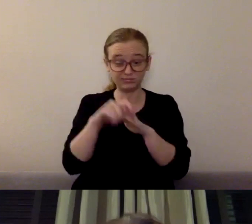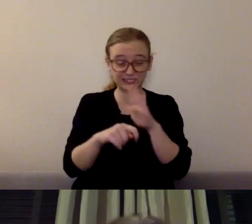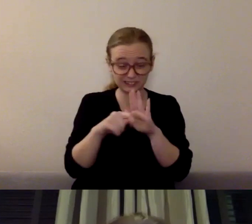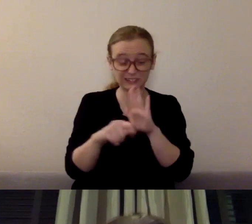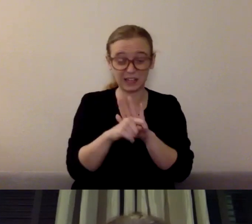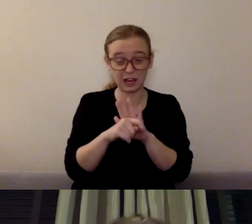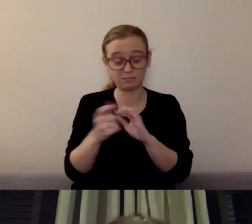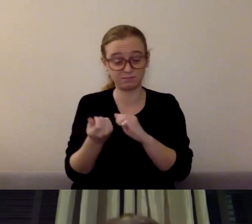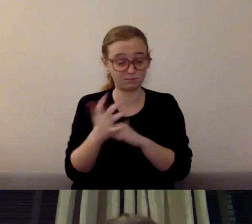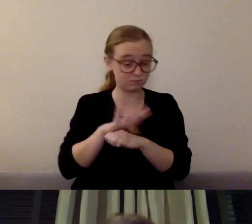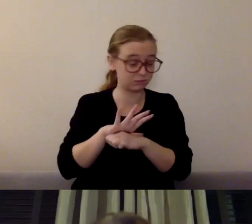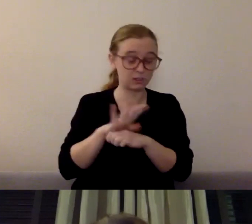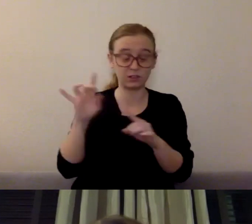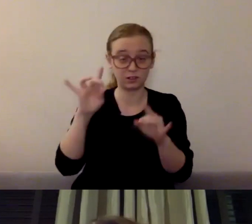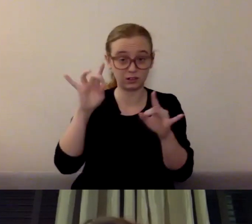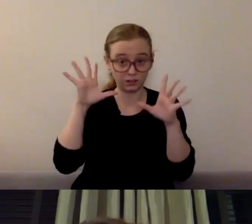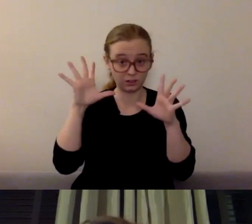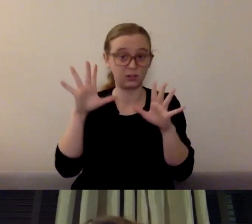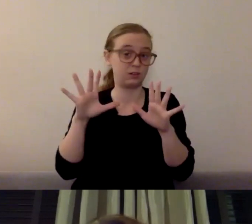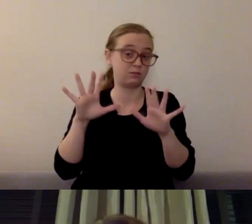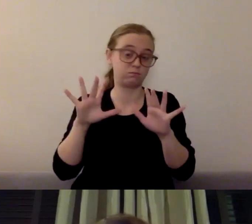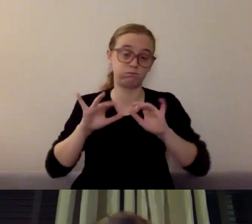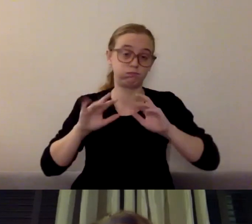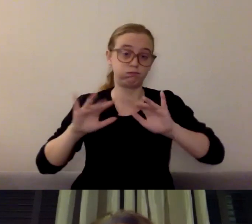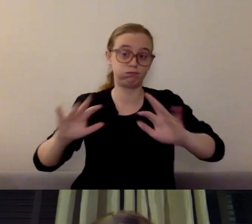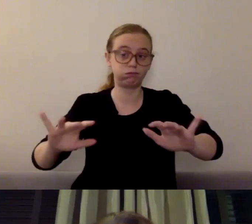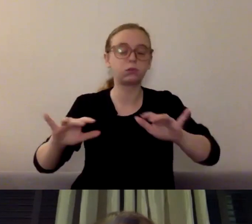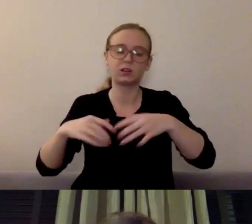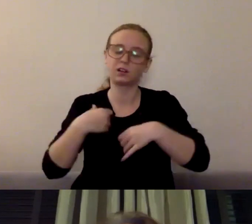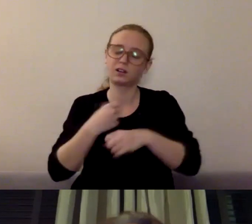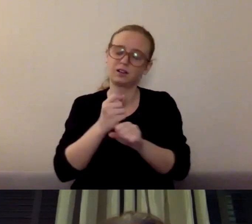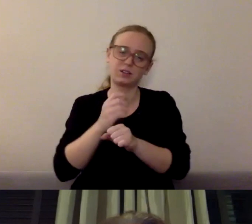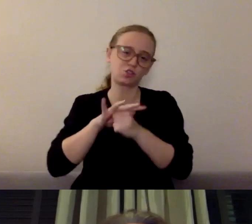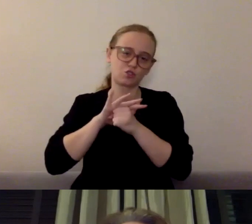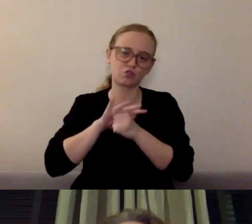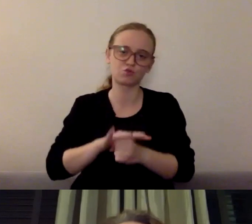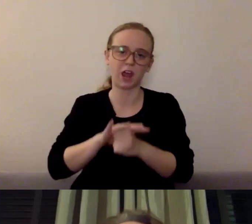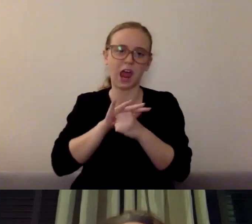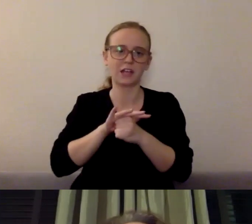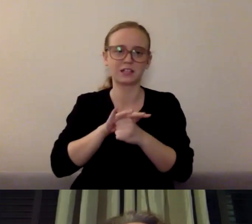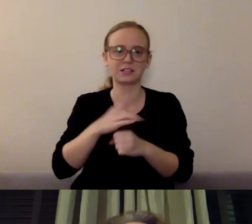It's creating stress for each and every one of us in different ways. It's creating stress in our families and in our schools.